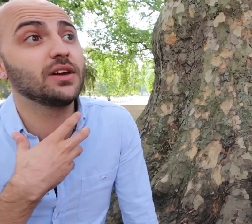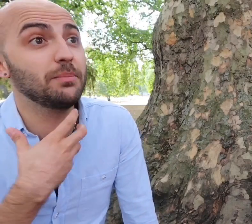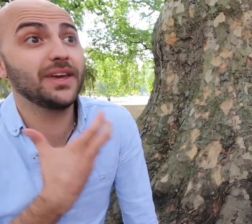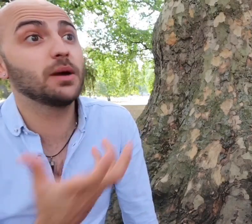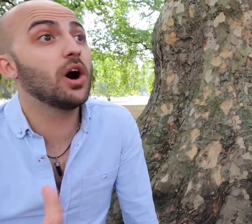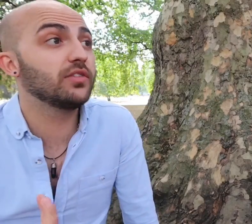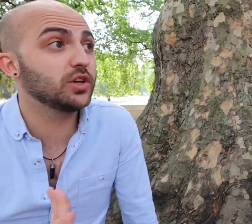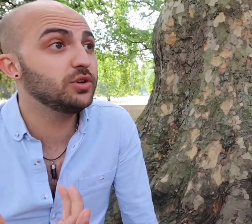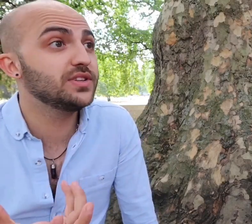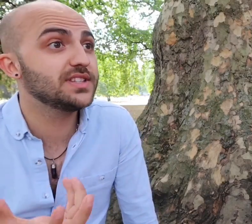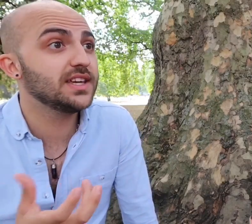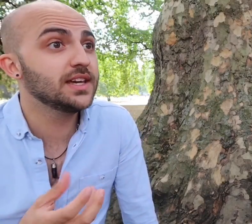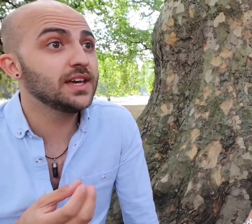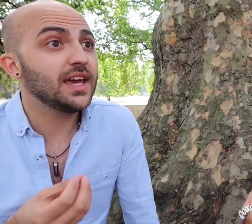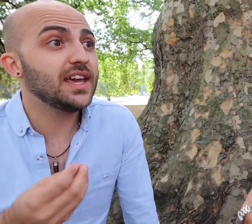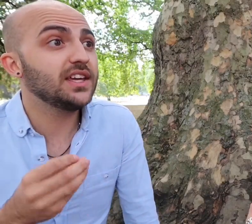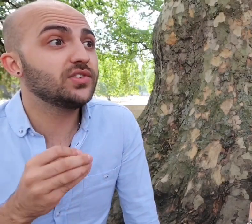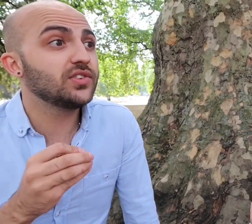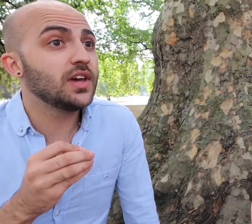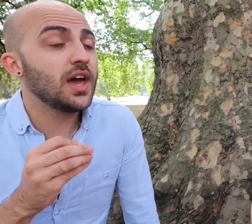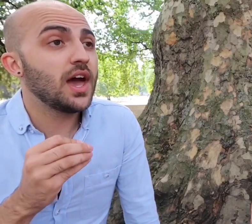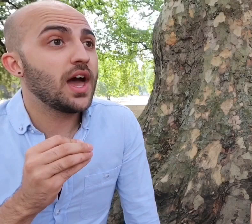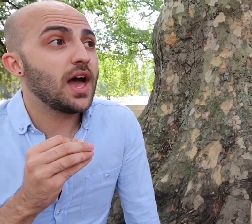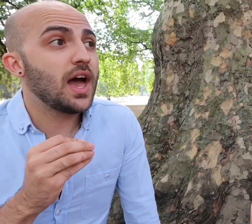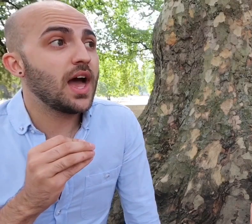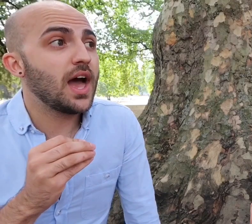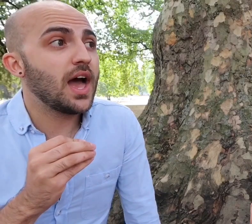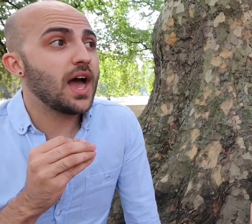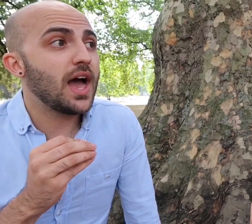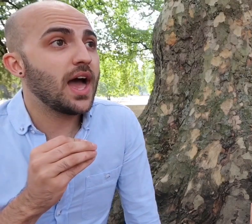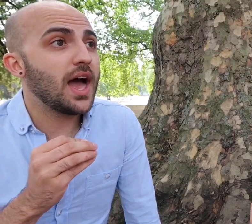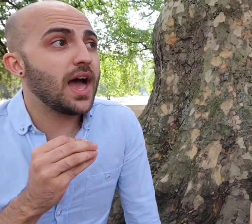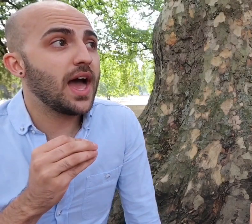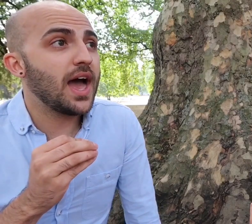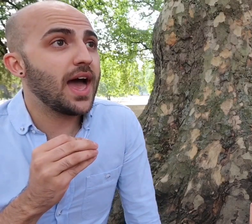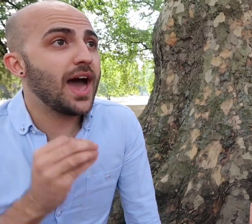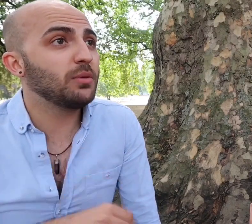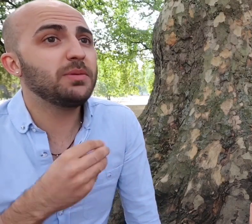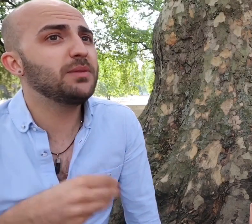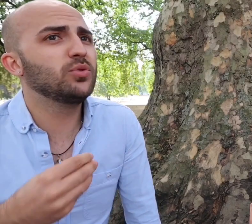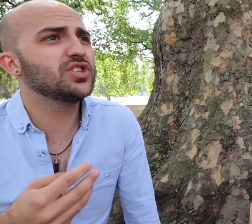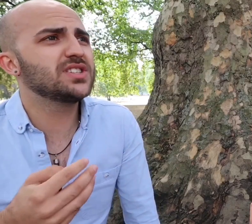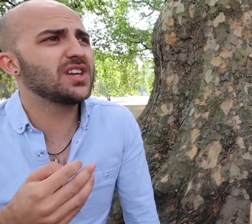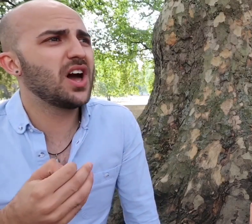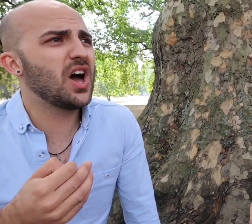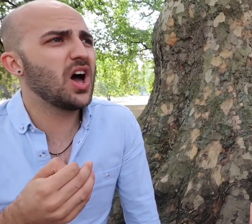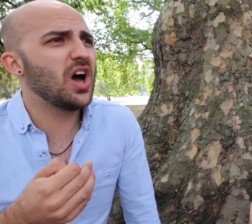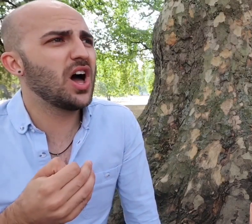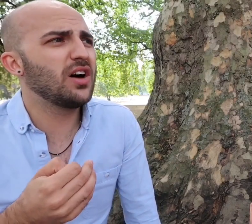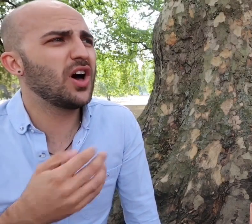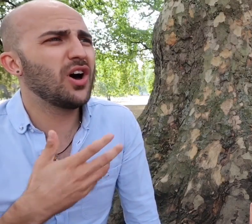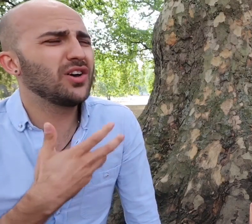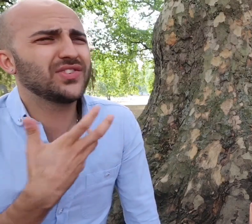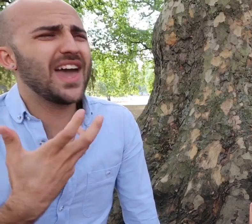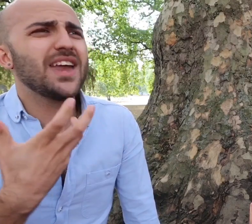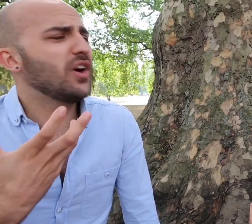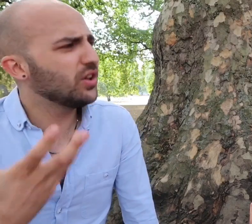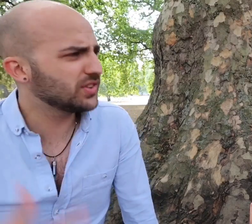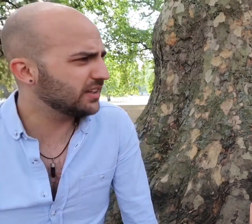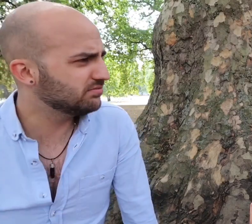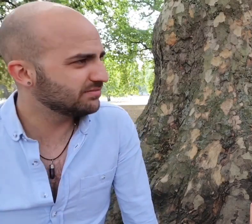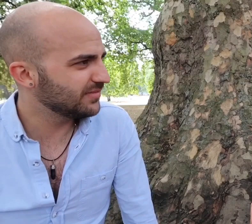and being a part of the community is how many people just are scared of asking